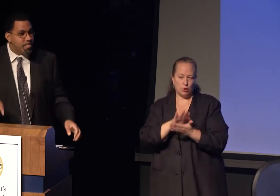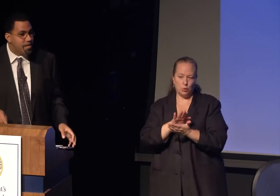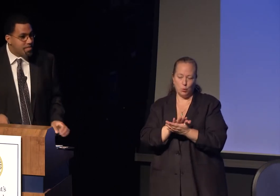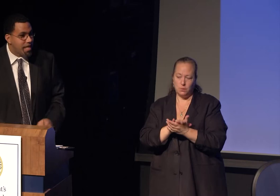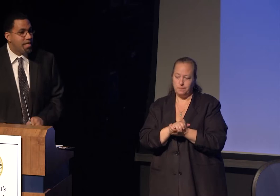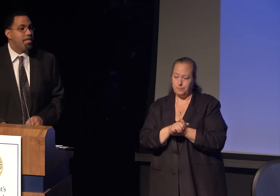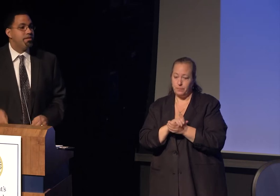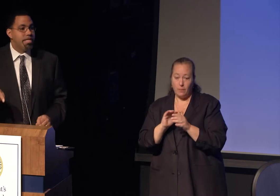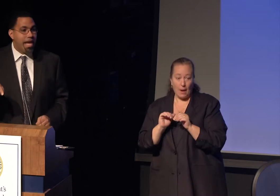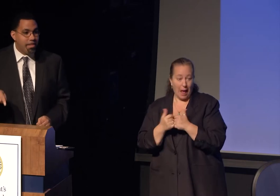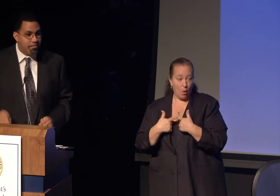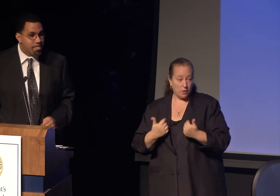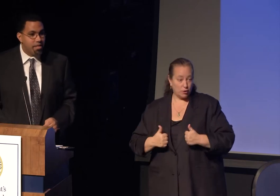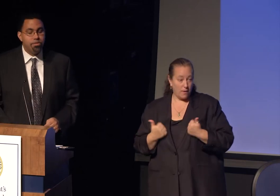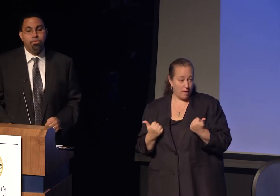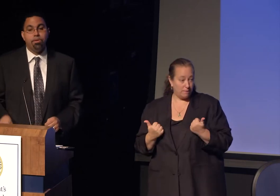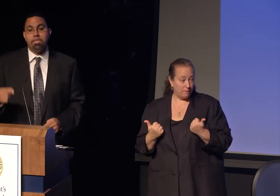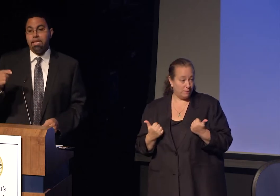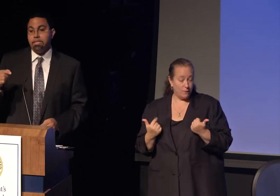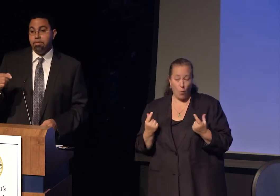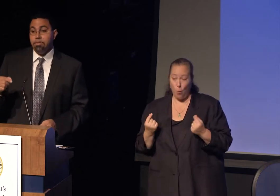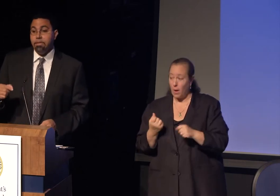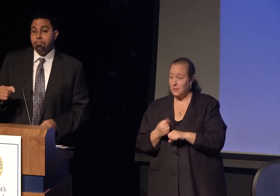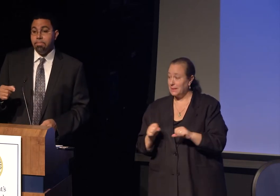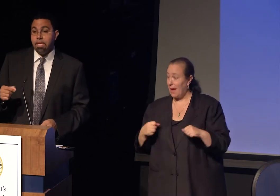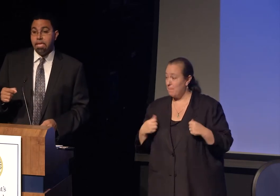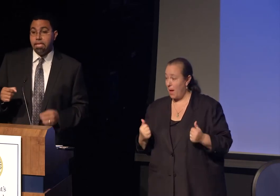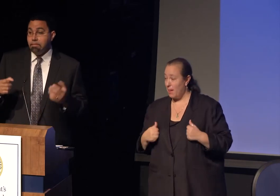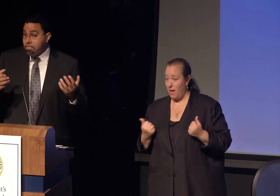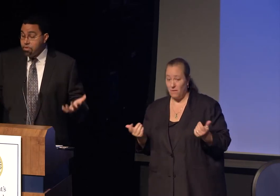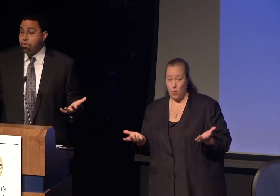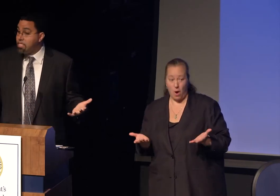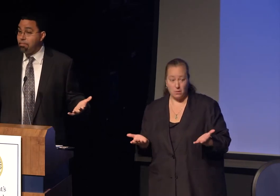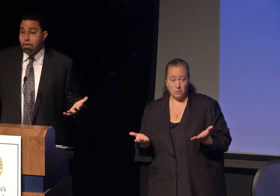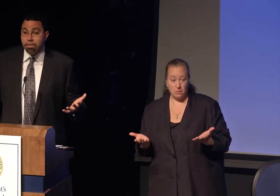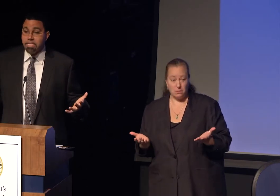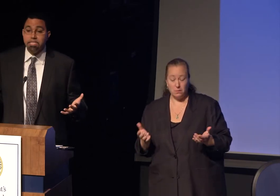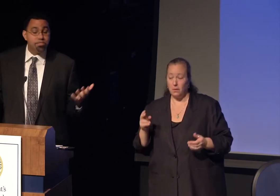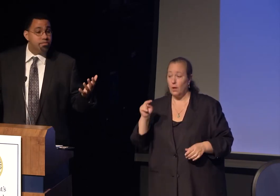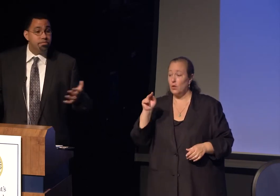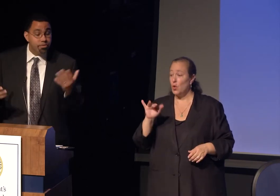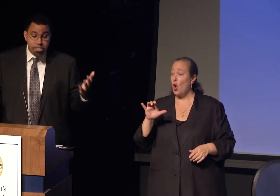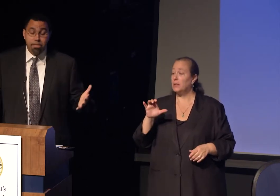the reason I'm standing here today, the reason I do the work I do, is New York City public school teachers.